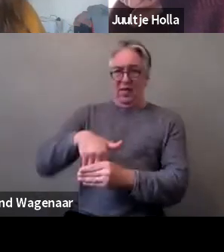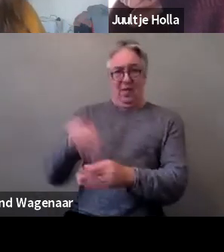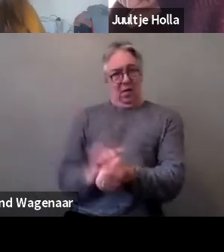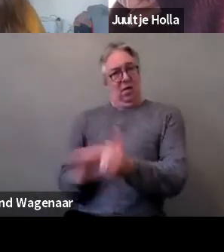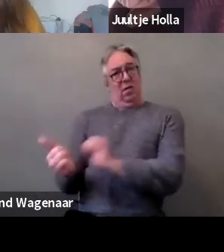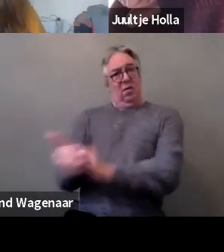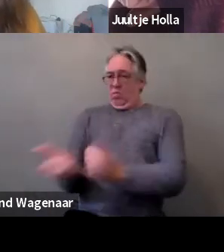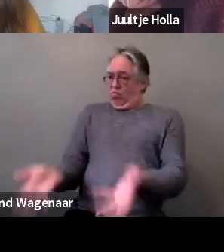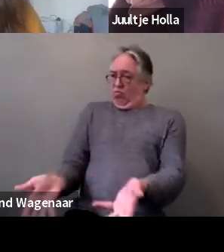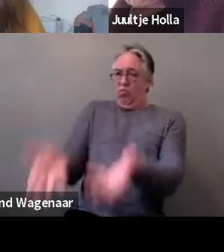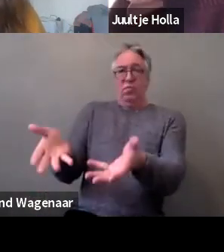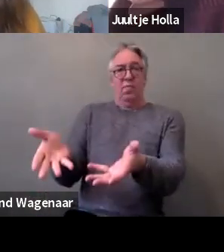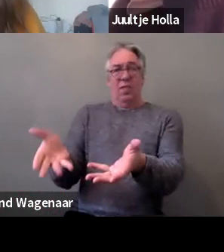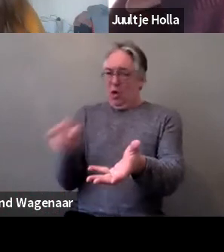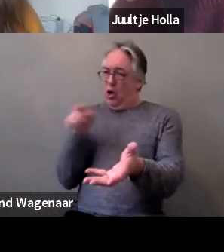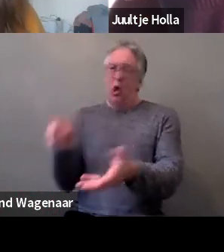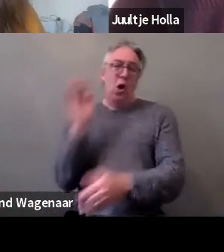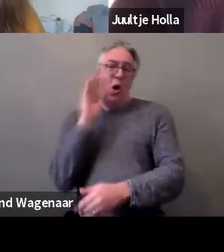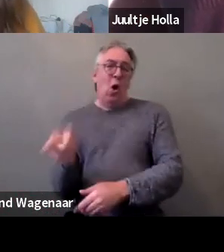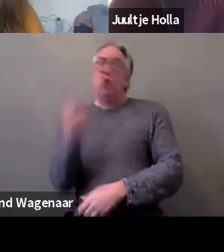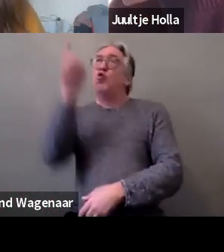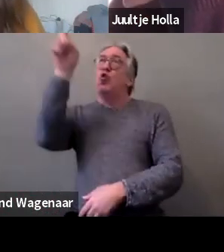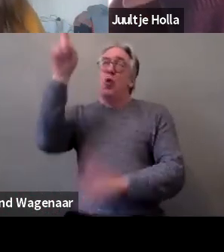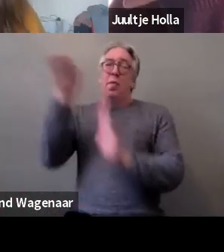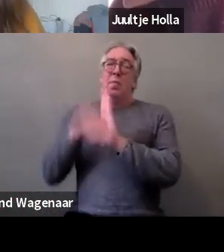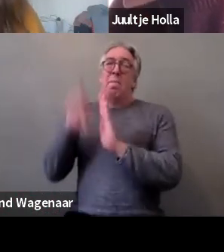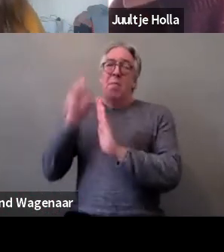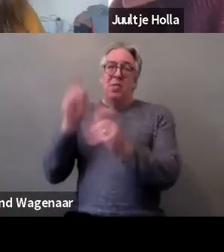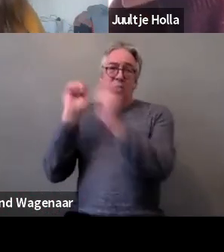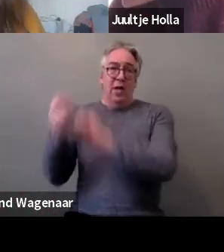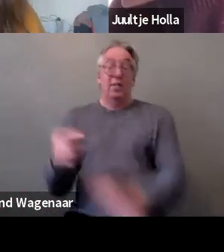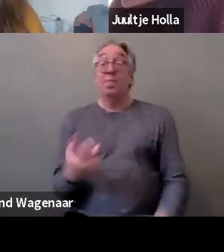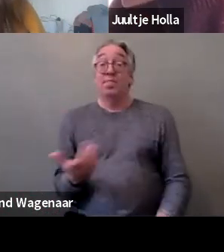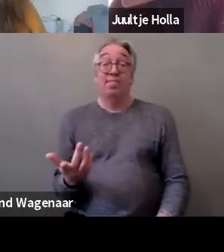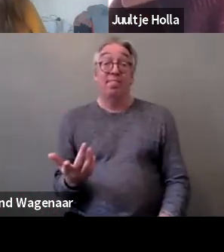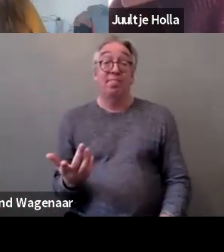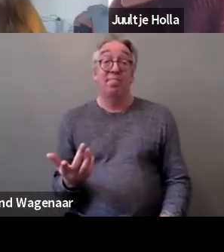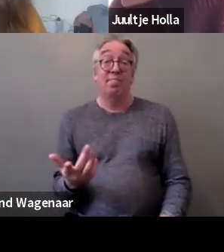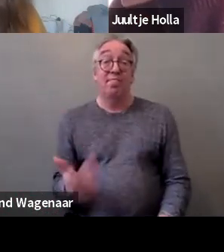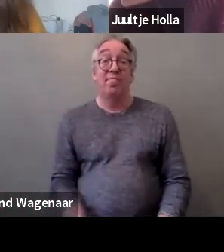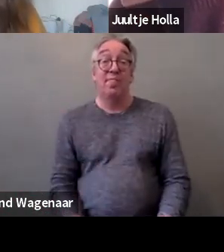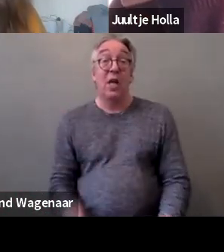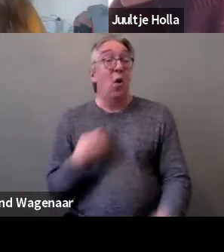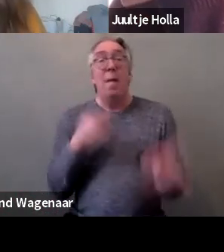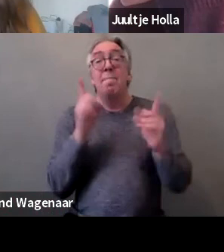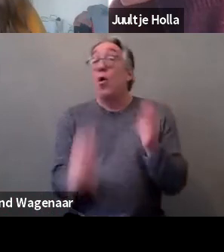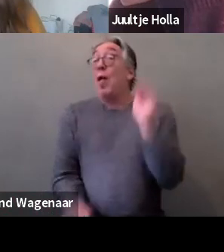that need to be adopted, because it's only by listening to women with disabilities, victims of the violence